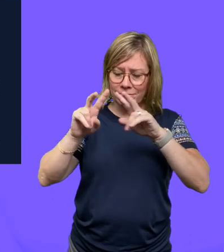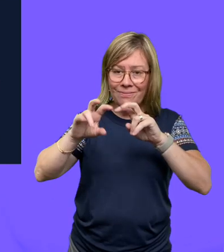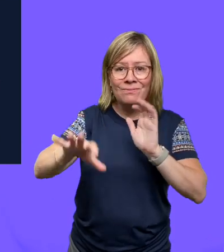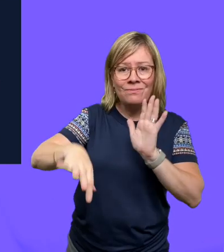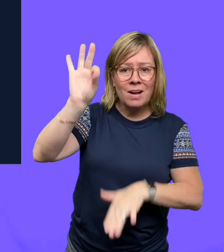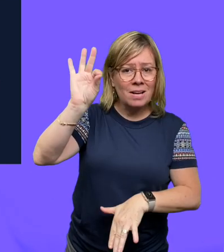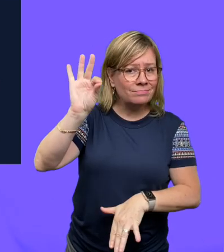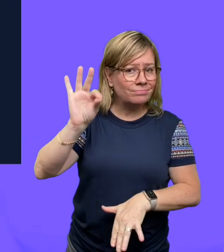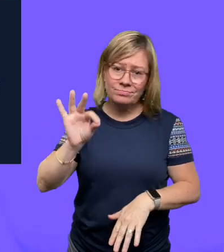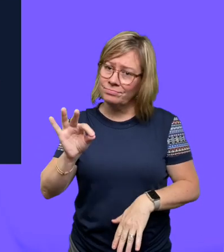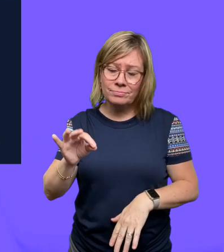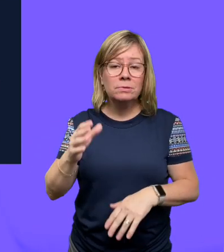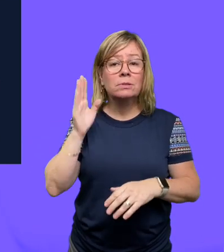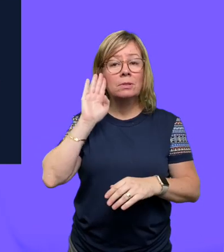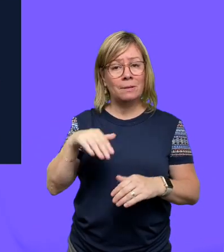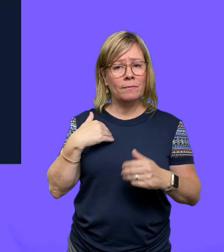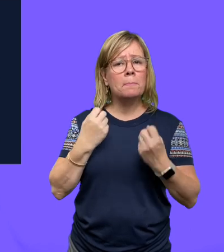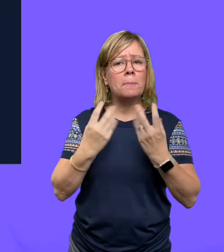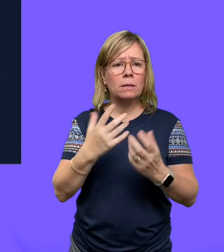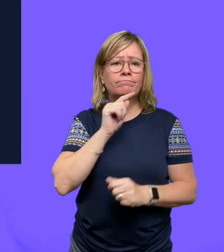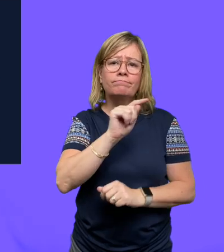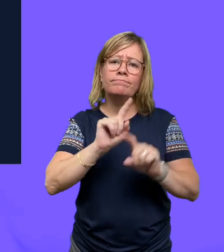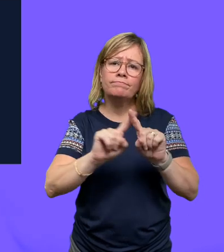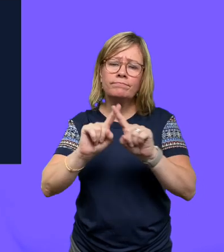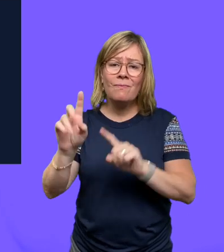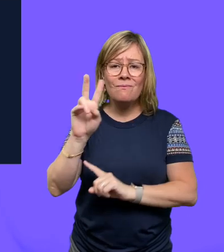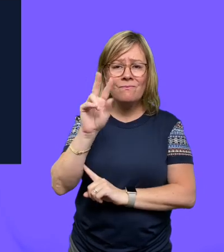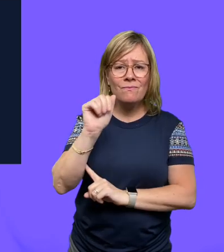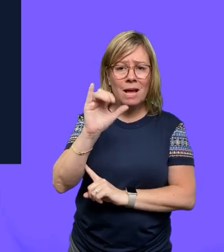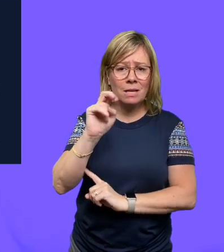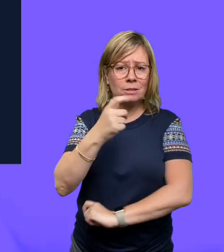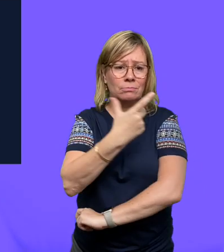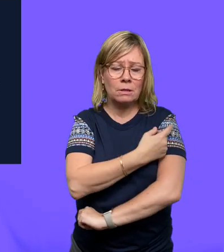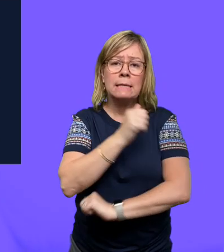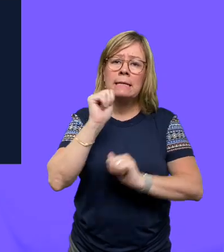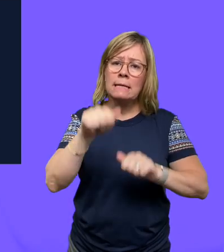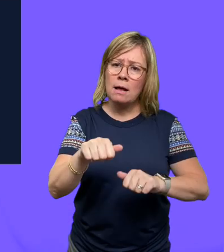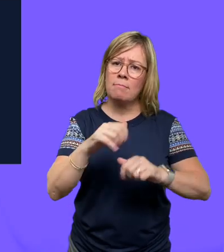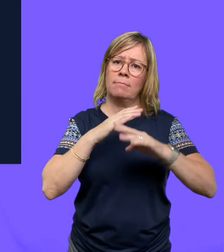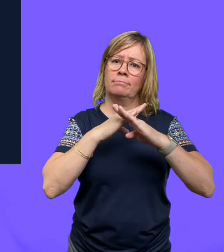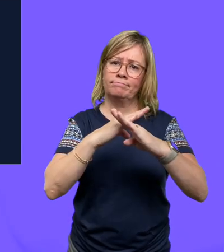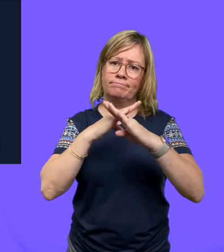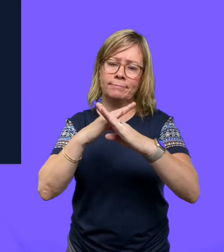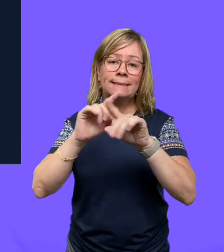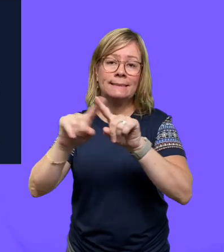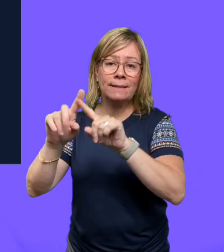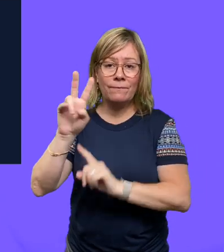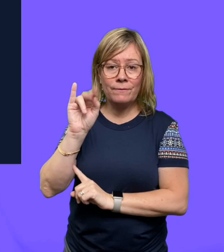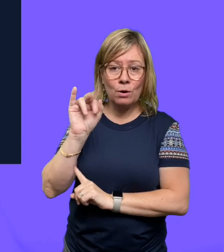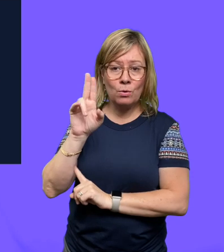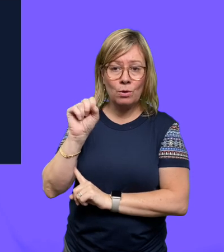There are several viruses out there that already have vaccinations,